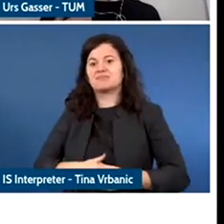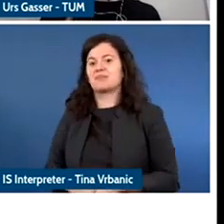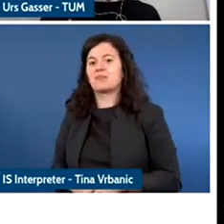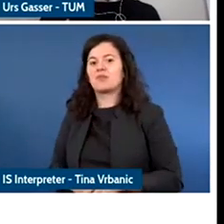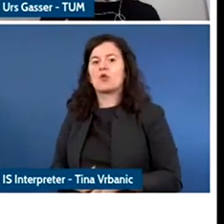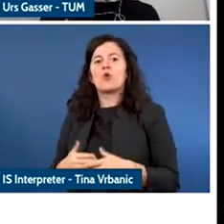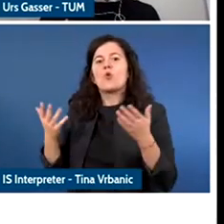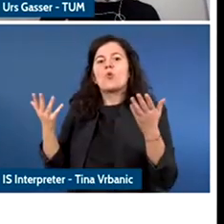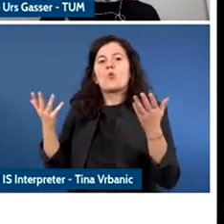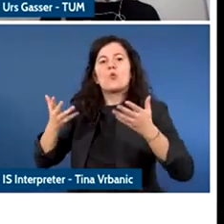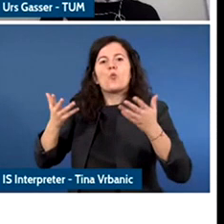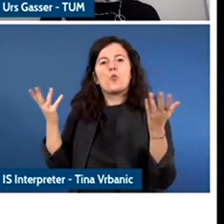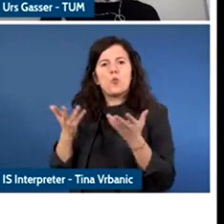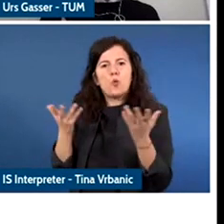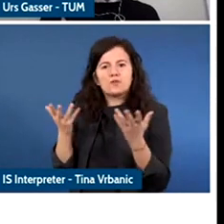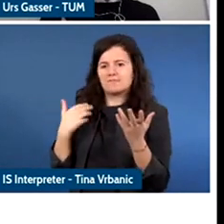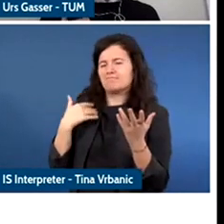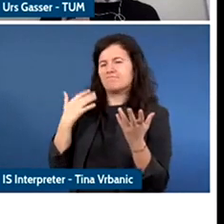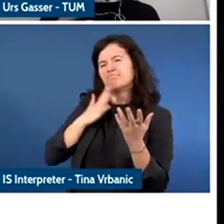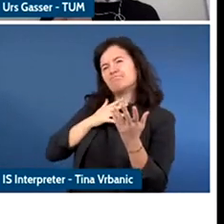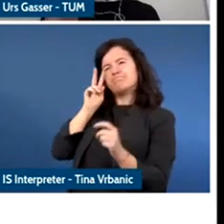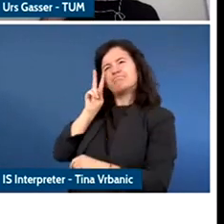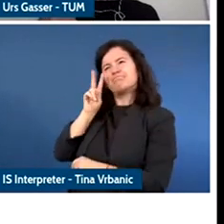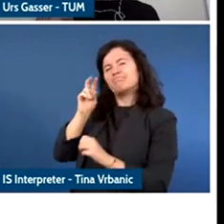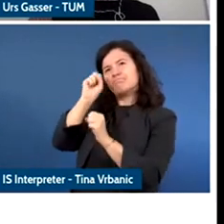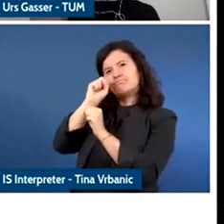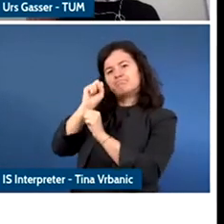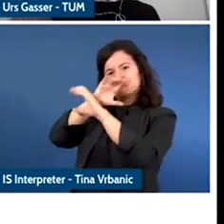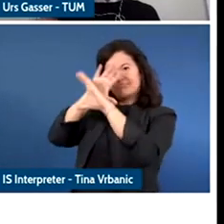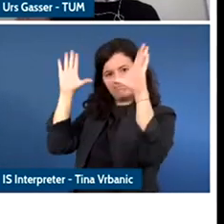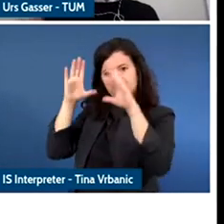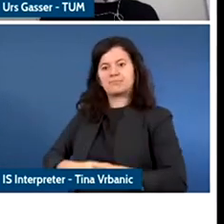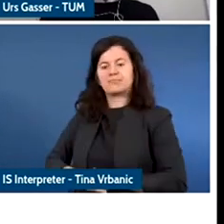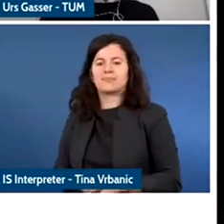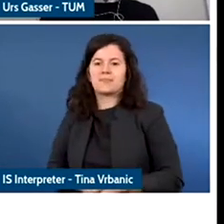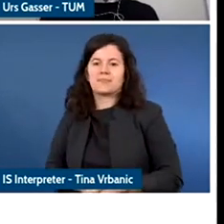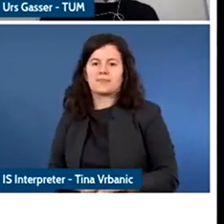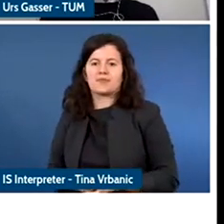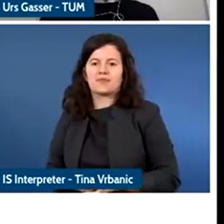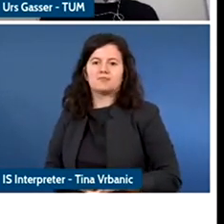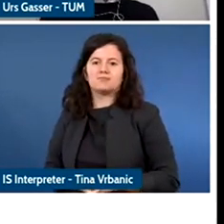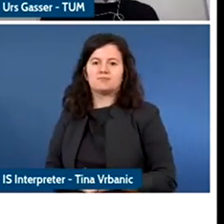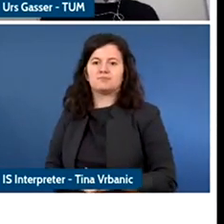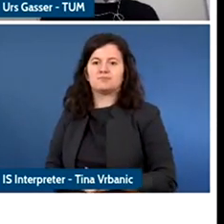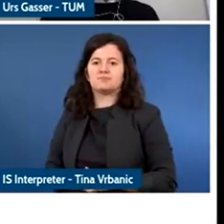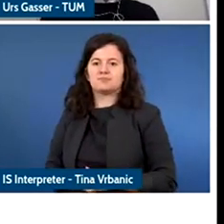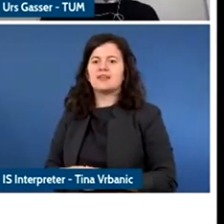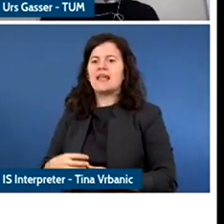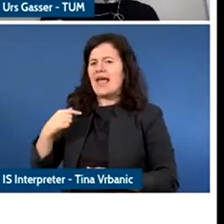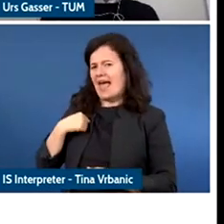what I have is a present future perspective a a few recurring themes